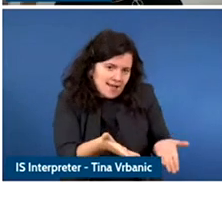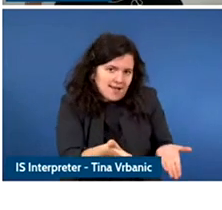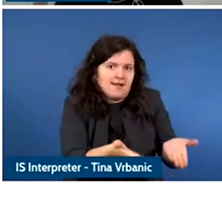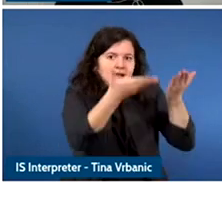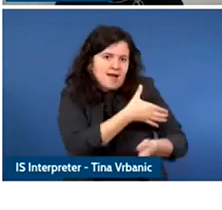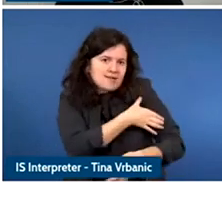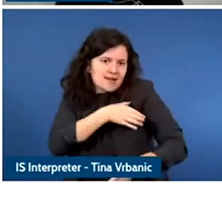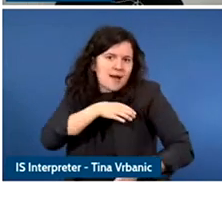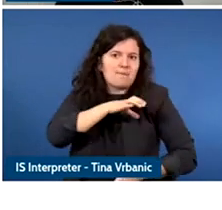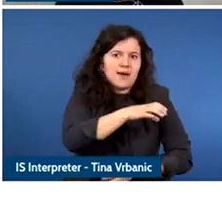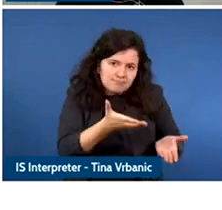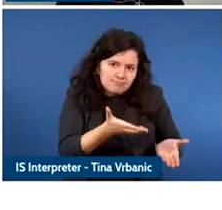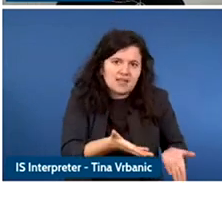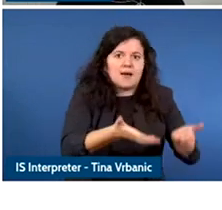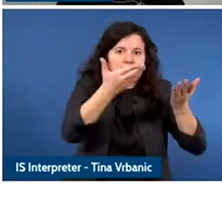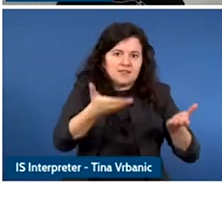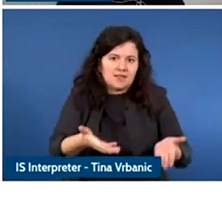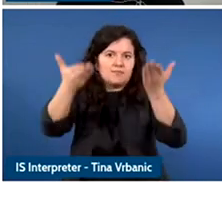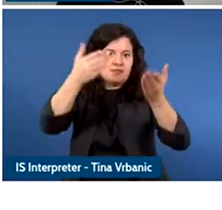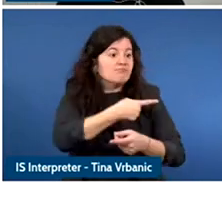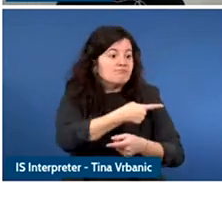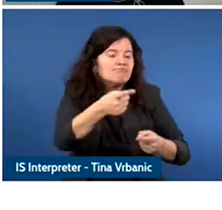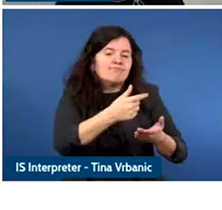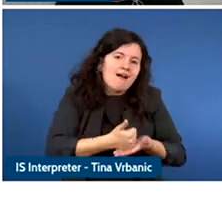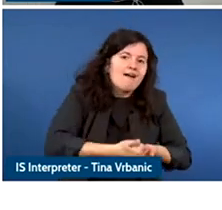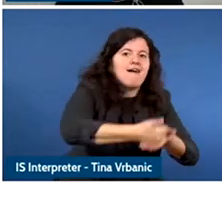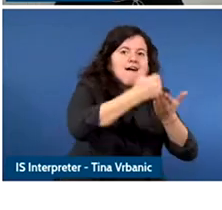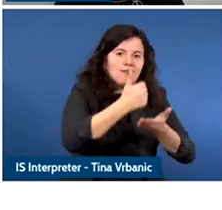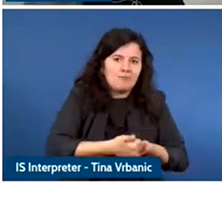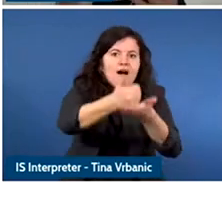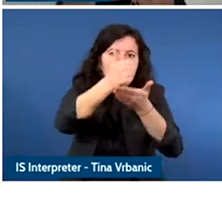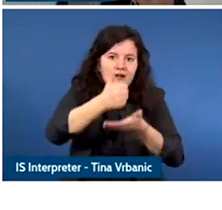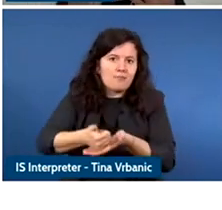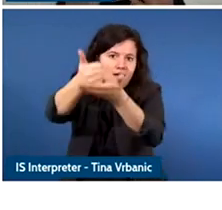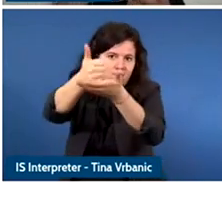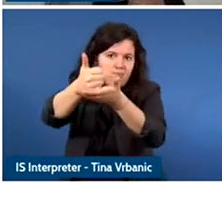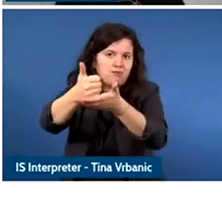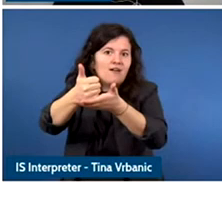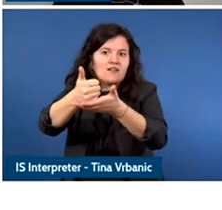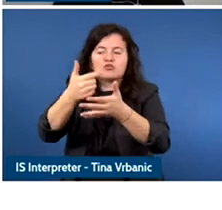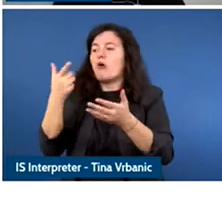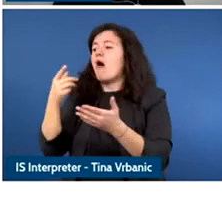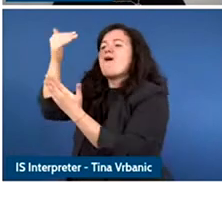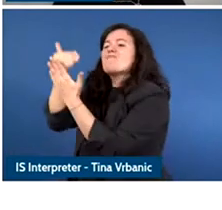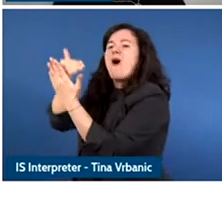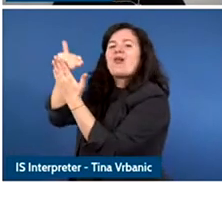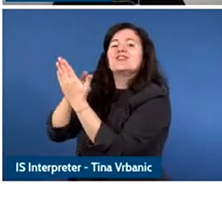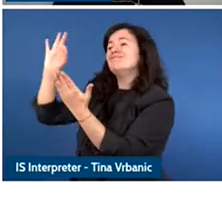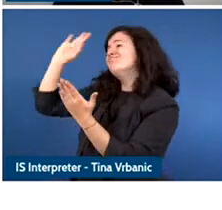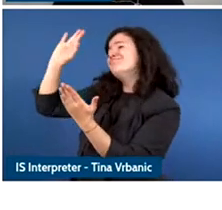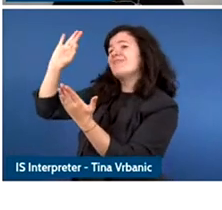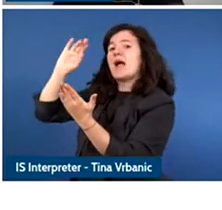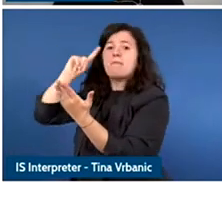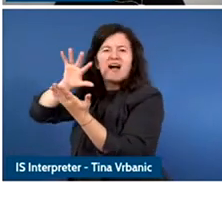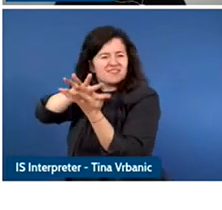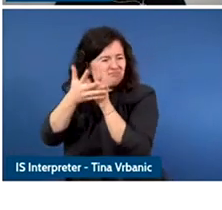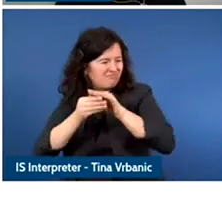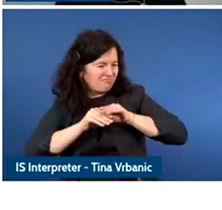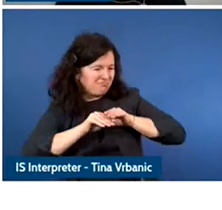decision-makers and implementers to make sense of these policies and be able to translate them into something actionable.